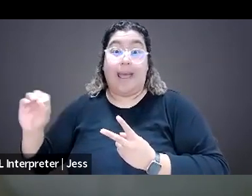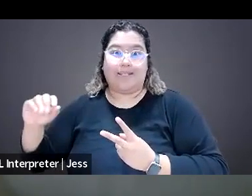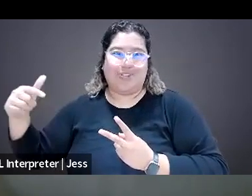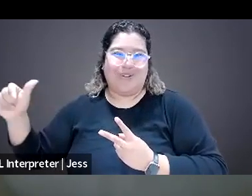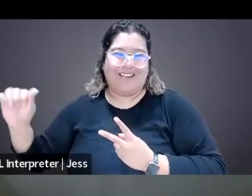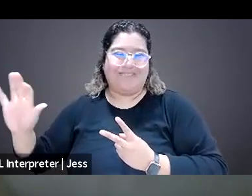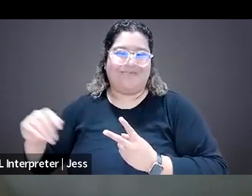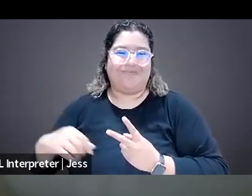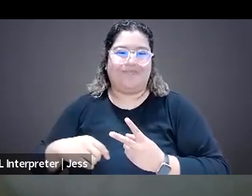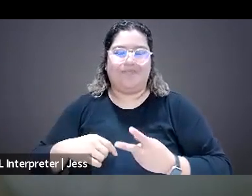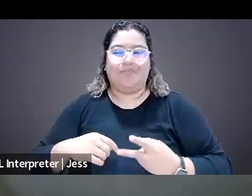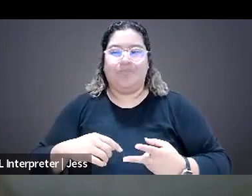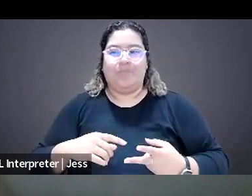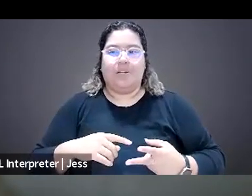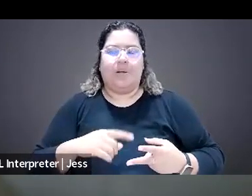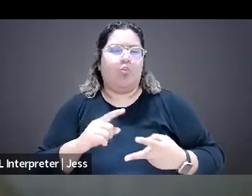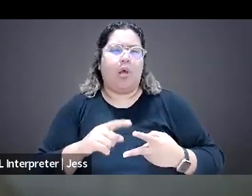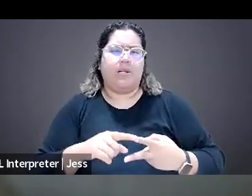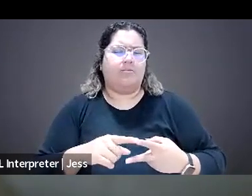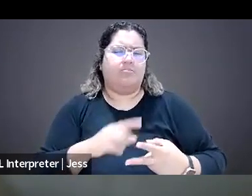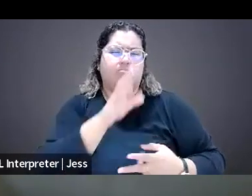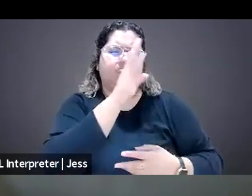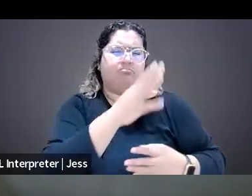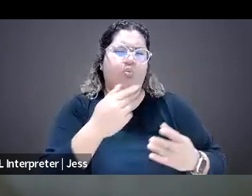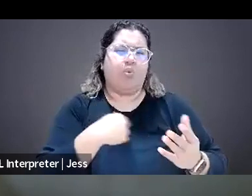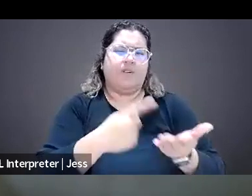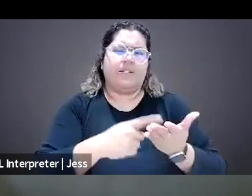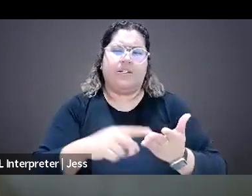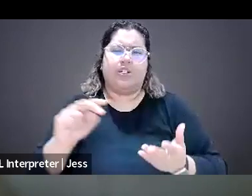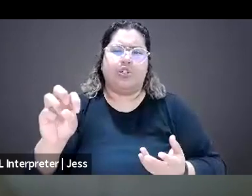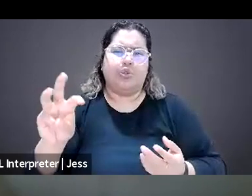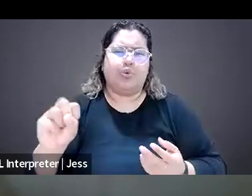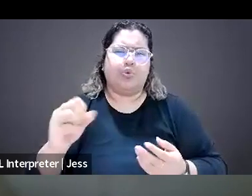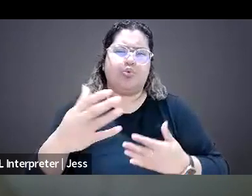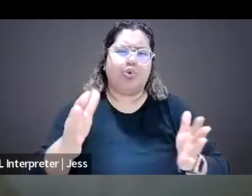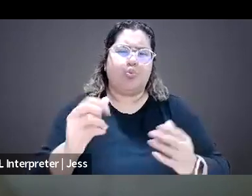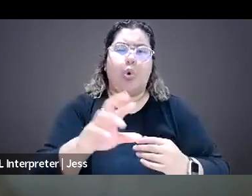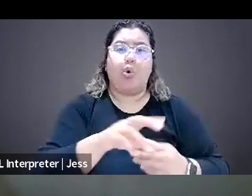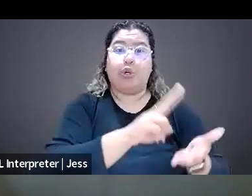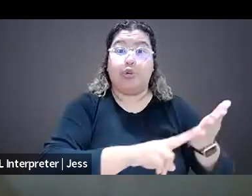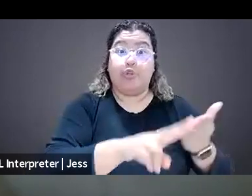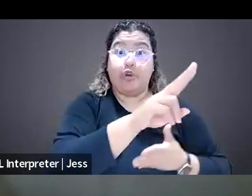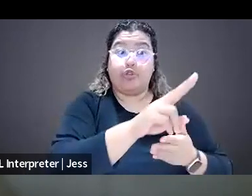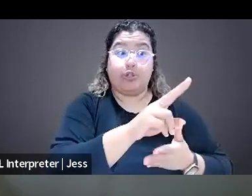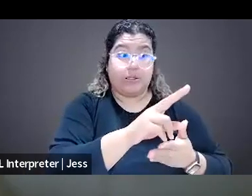And one is the sort of like pretty straightforward, we've talked a little bit about sort of newsrooms or universities stepping up and I'd love to hear maybe